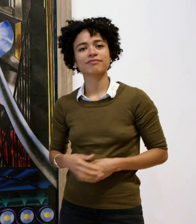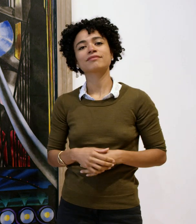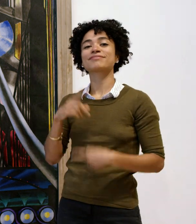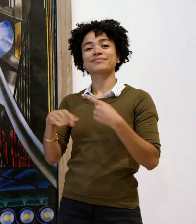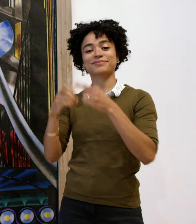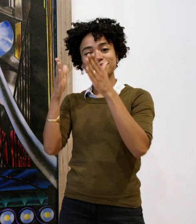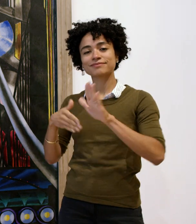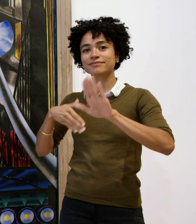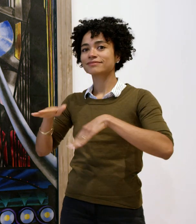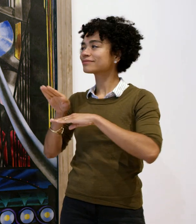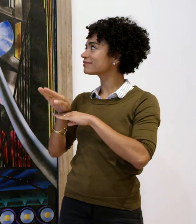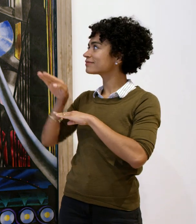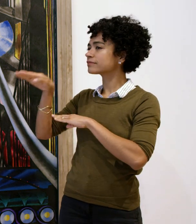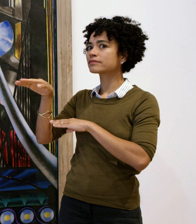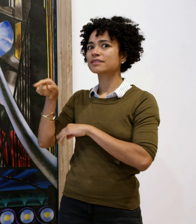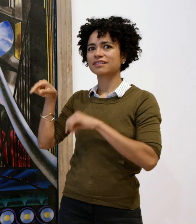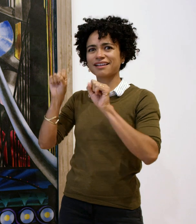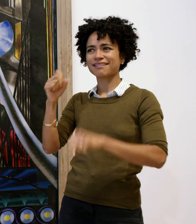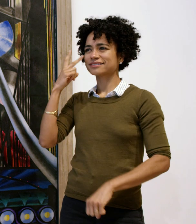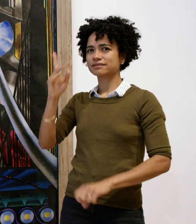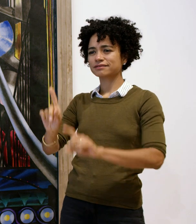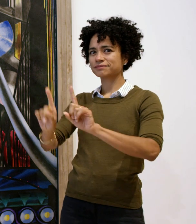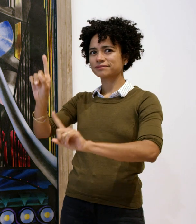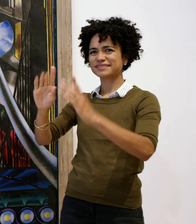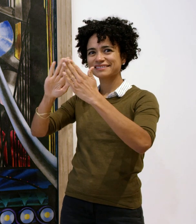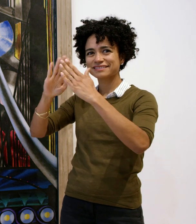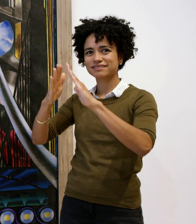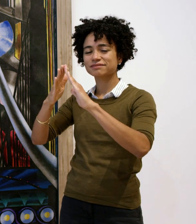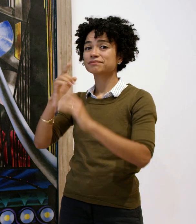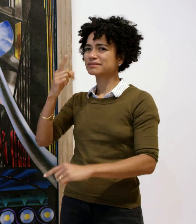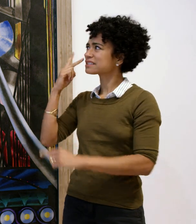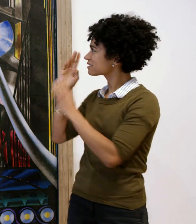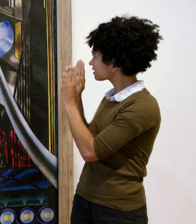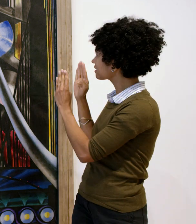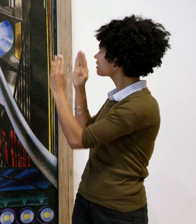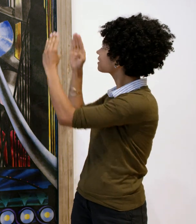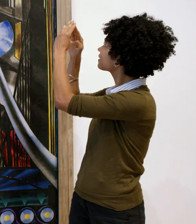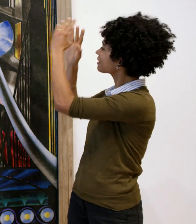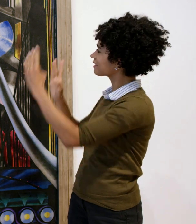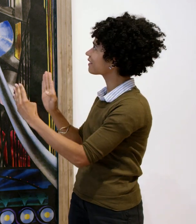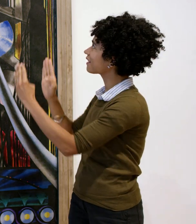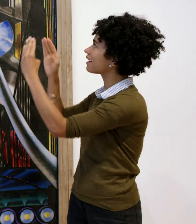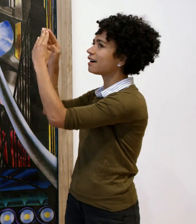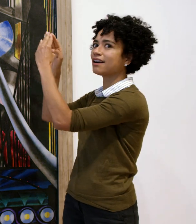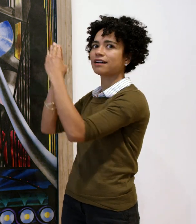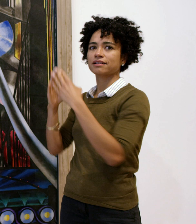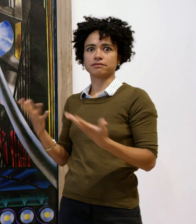When one walks along the bridge, they can see the whole city. As well as the top of the bridge.